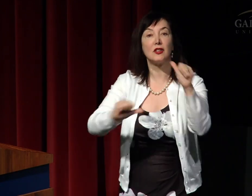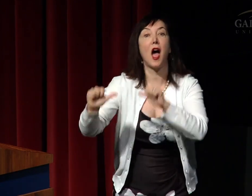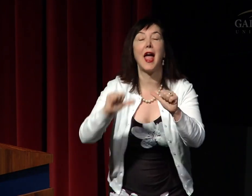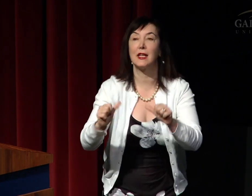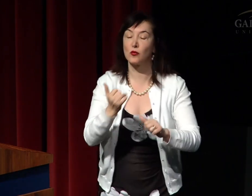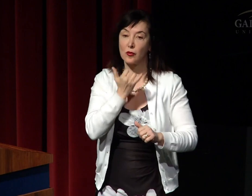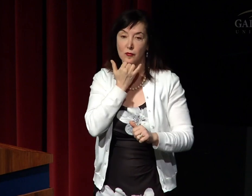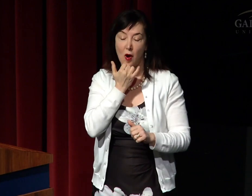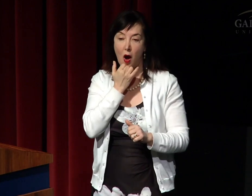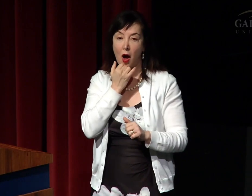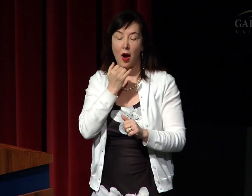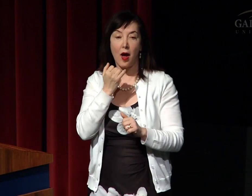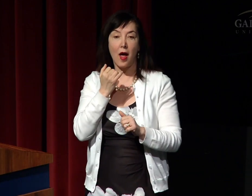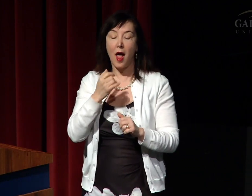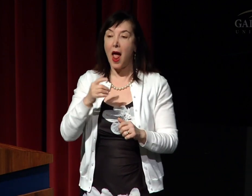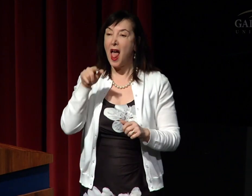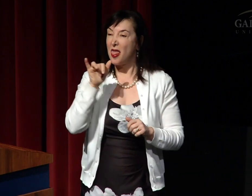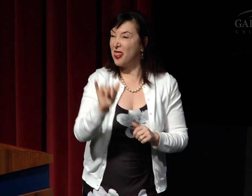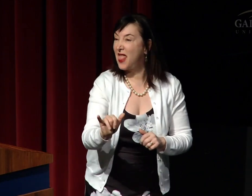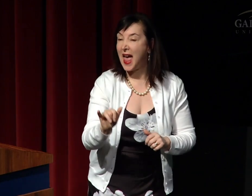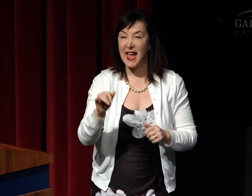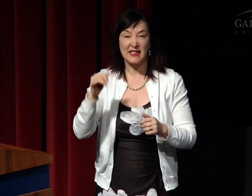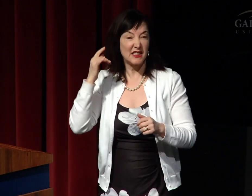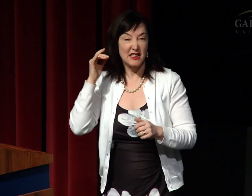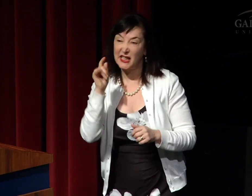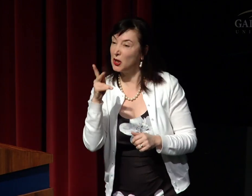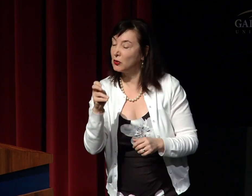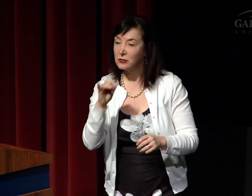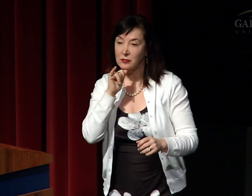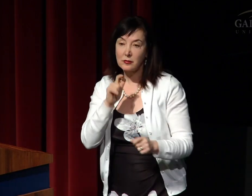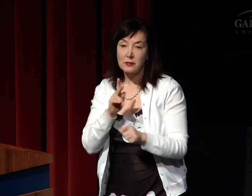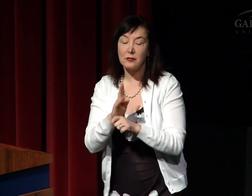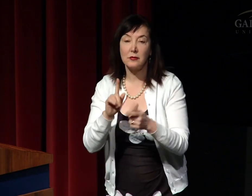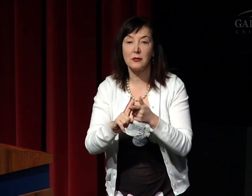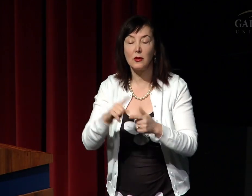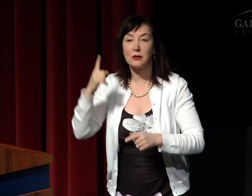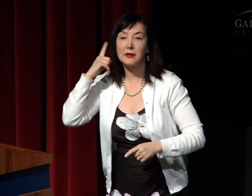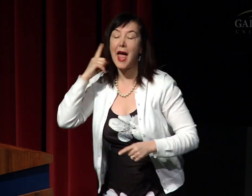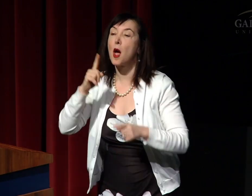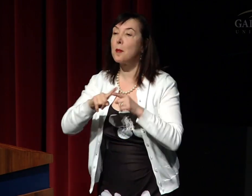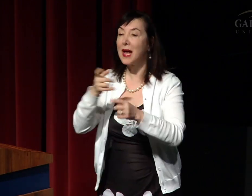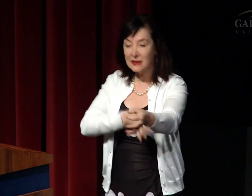Science was wrong. This tissue was not dedicated for sound.